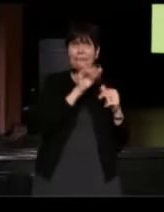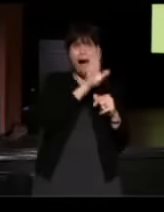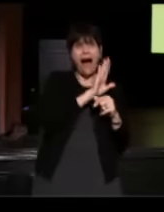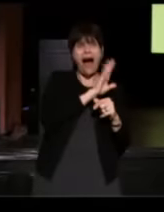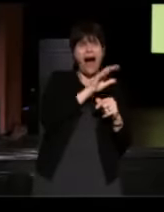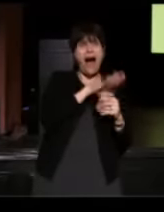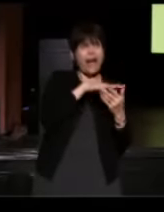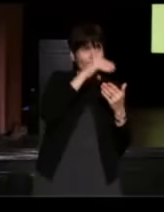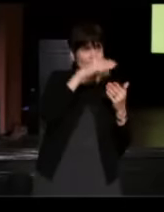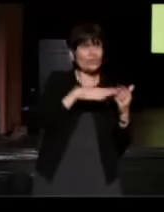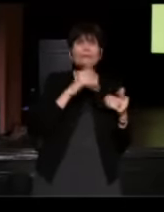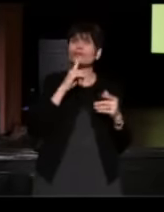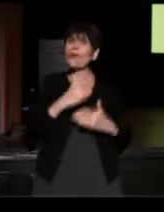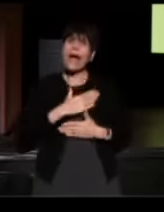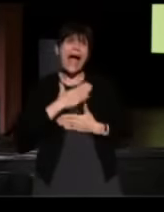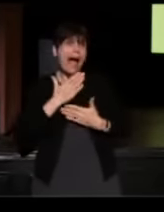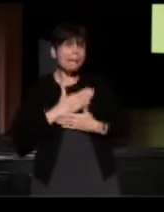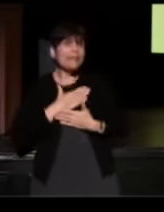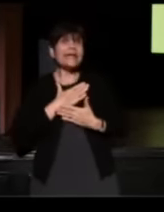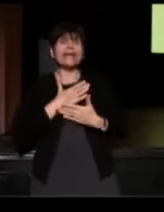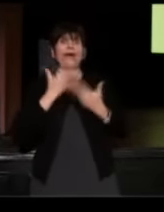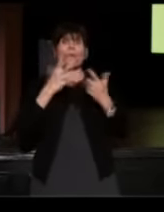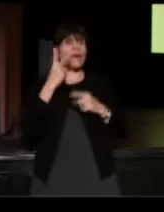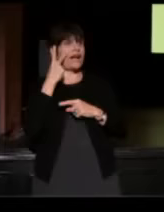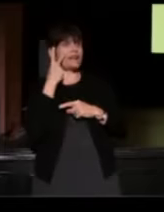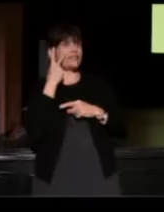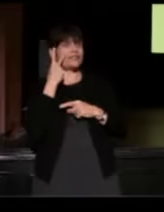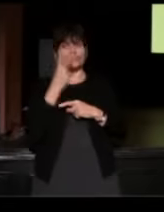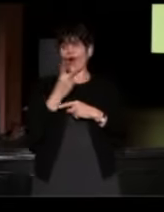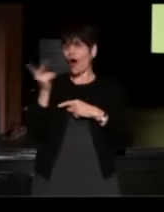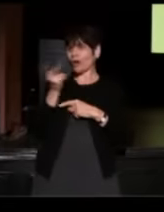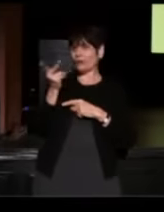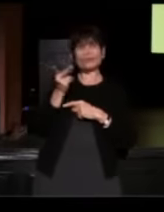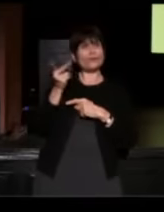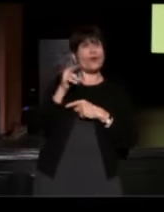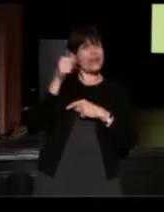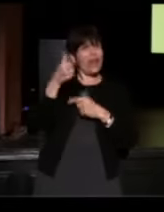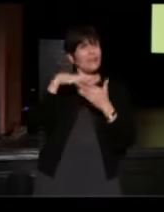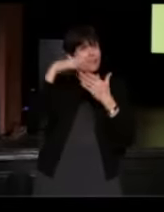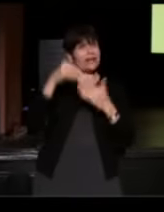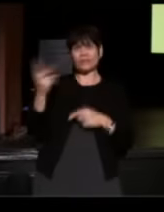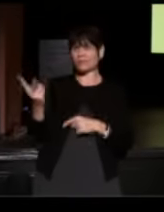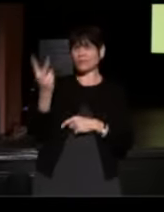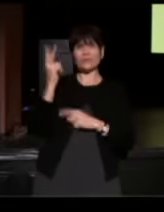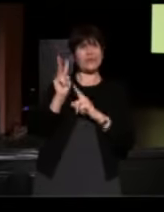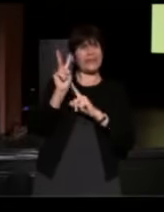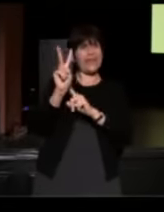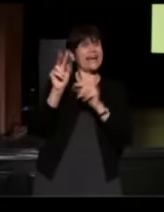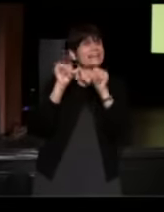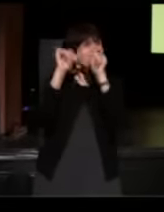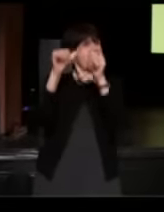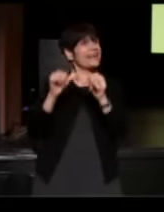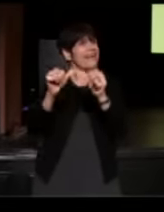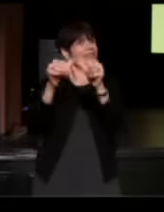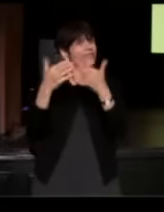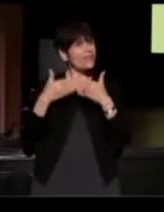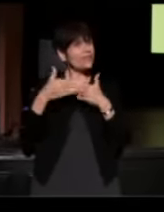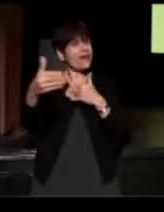i was so happy you know, when I saw you guys together and you will be together for the rest of your life inshallah.